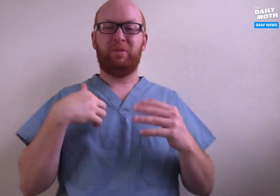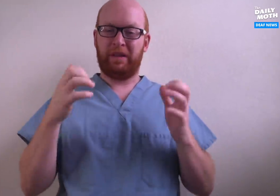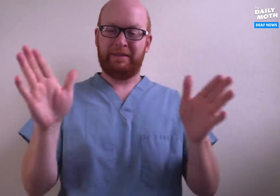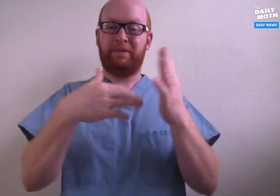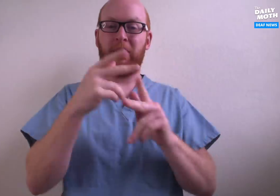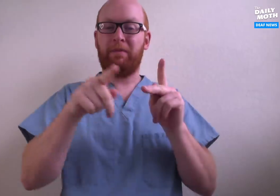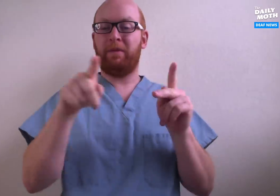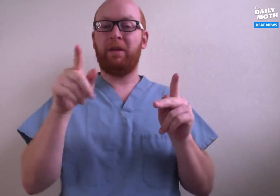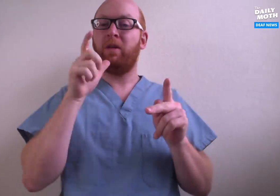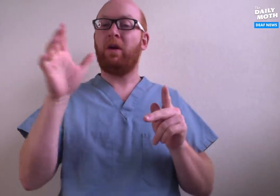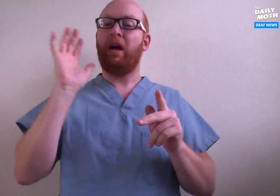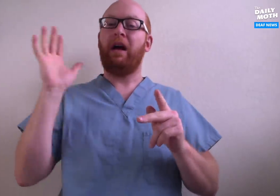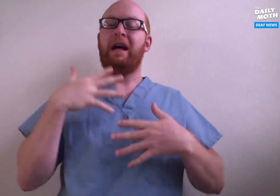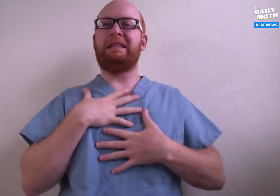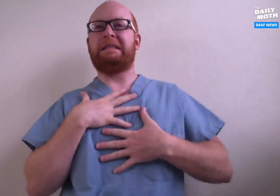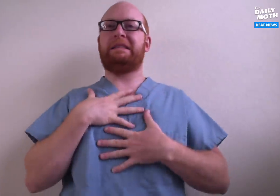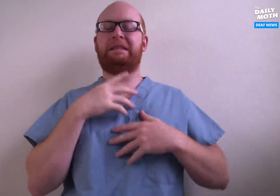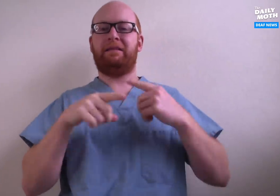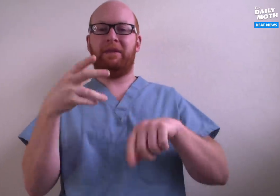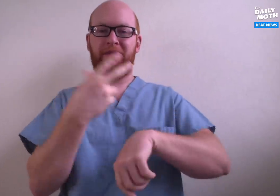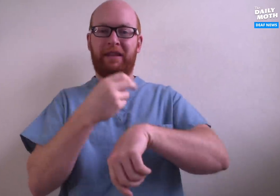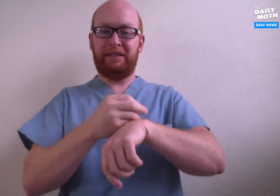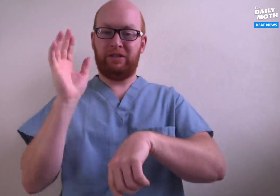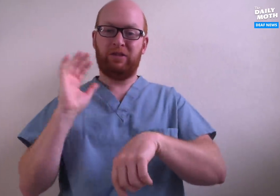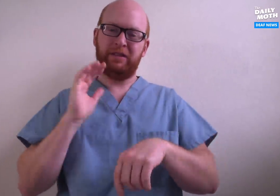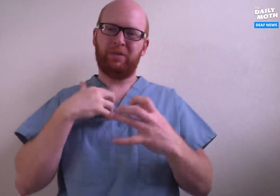I want to encourage all of you who were skeptical about